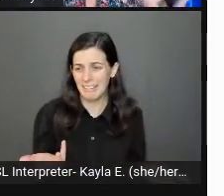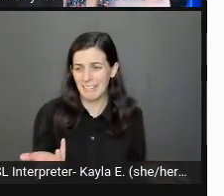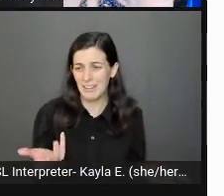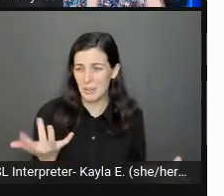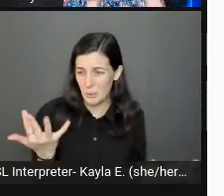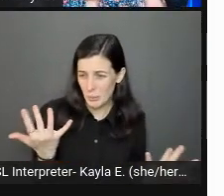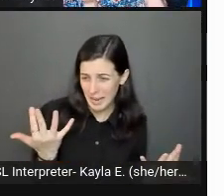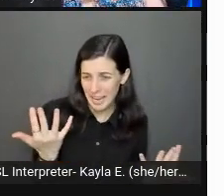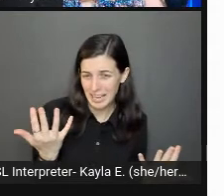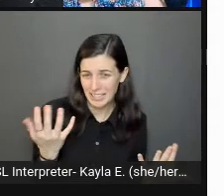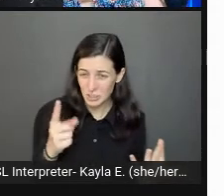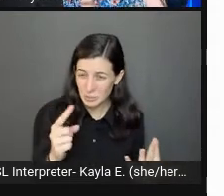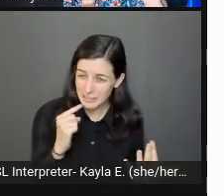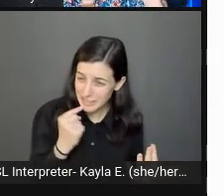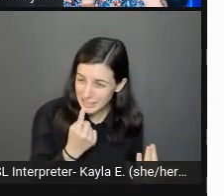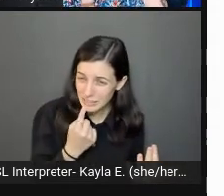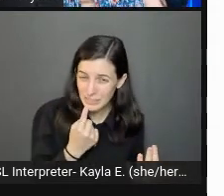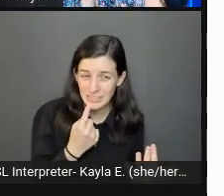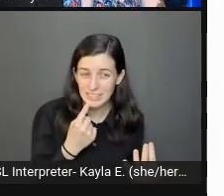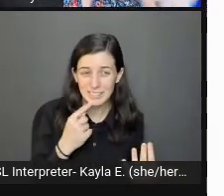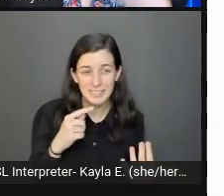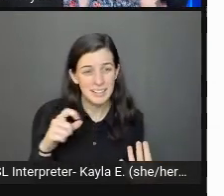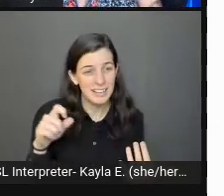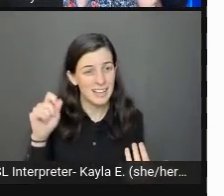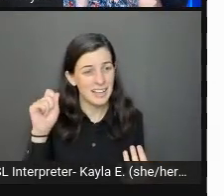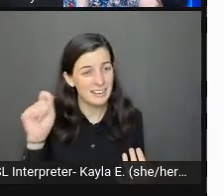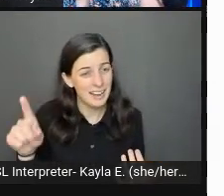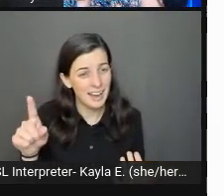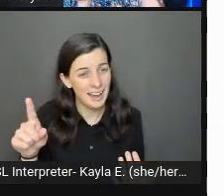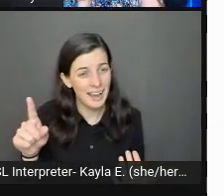and reach out and ask the person that, they may actually feel hurt